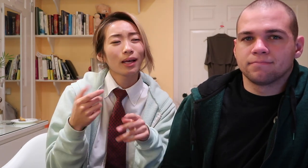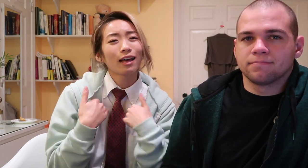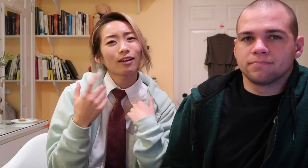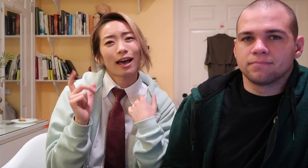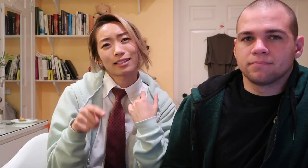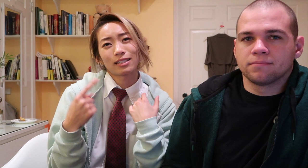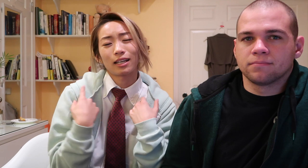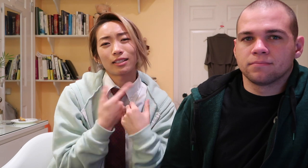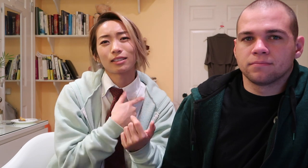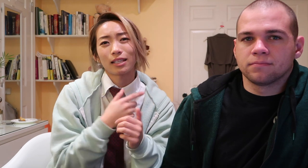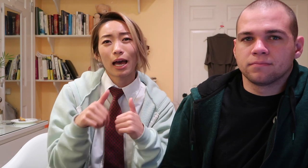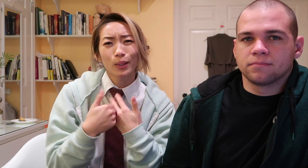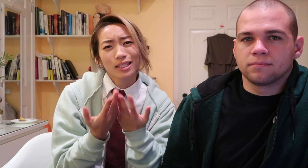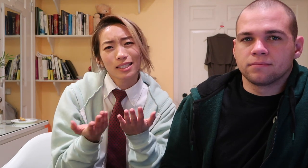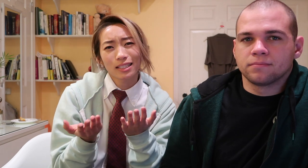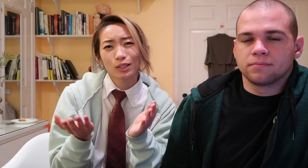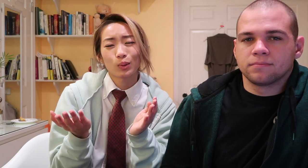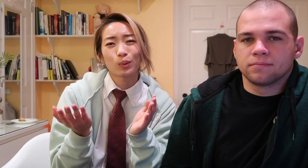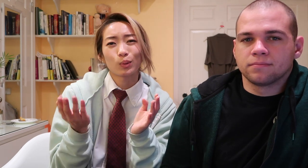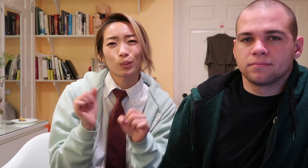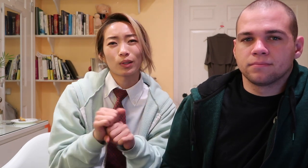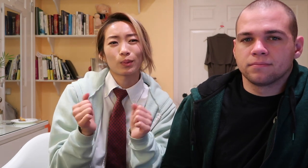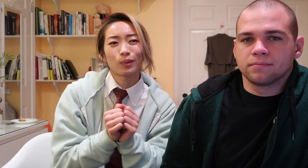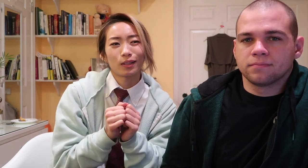people have asked us how is it to work with